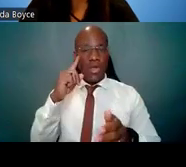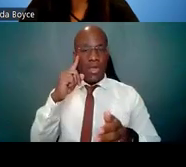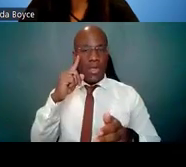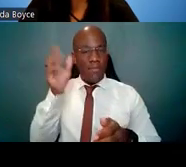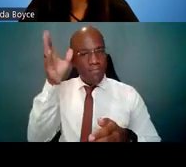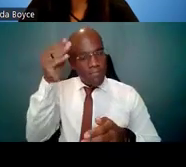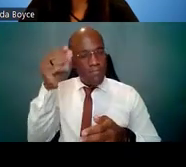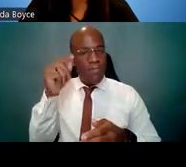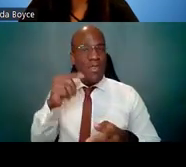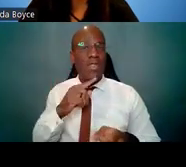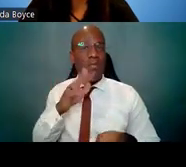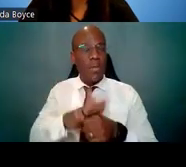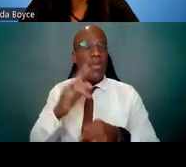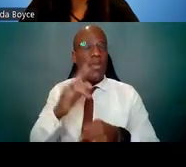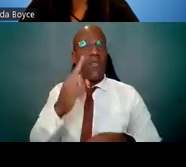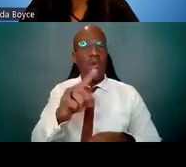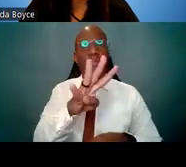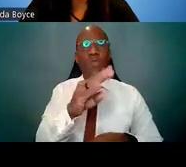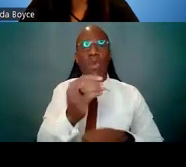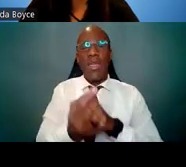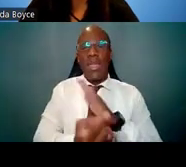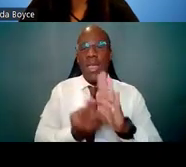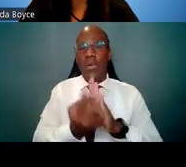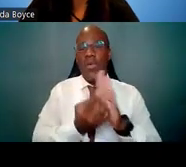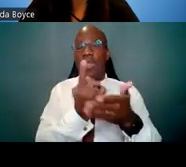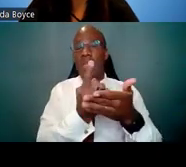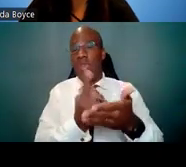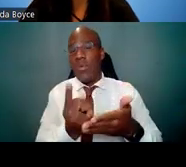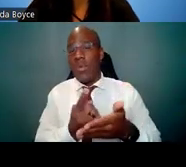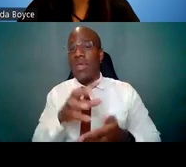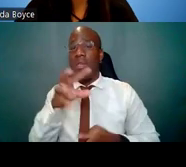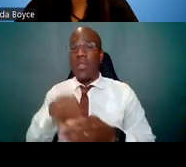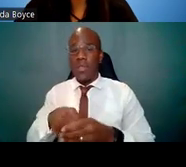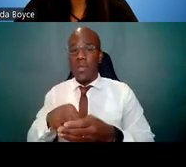and they all include a stipend, an institutional allowance, and some tuition reimbursement.